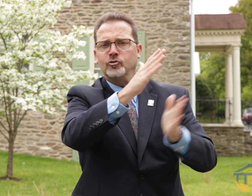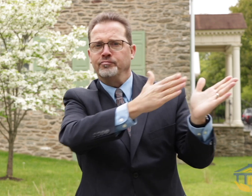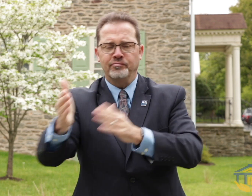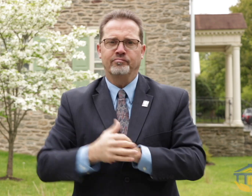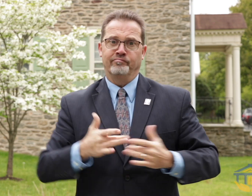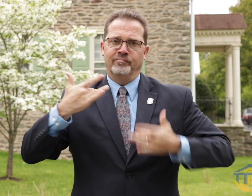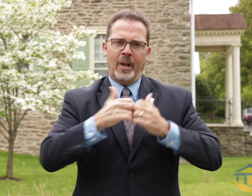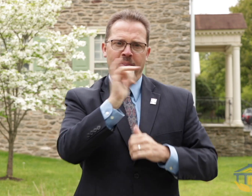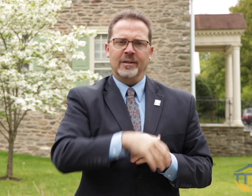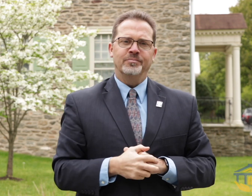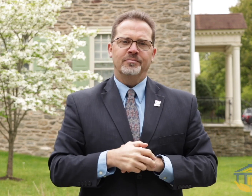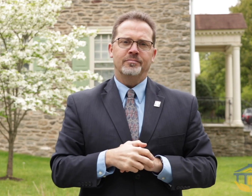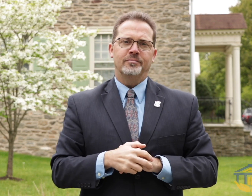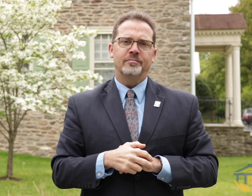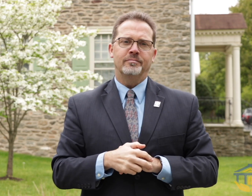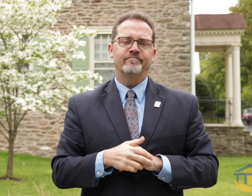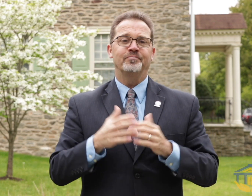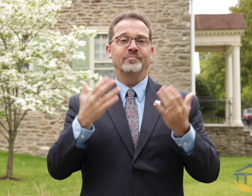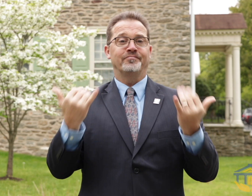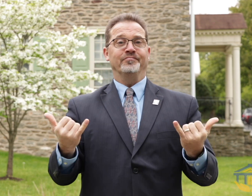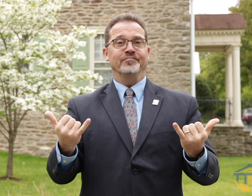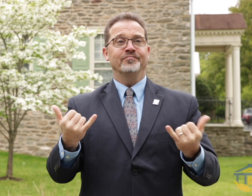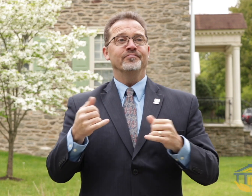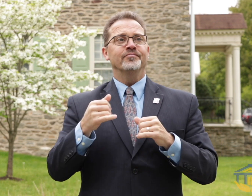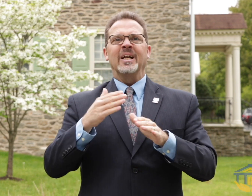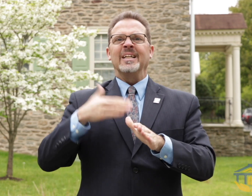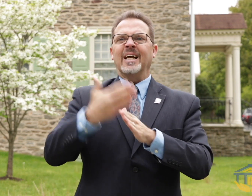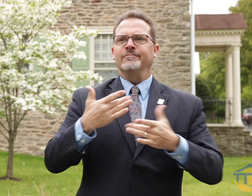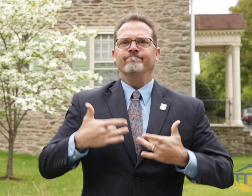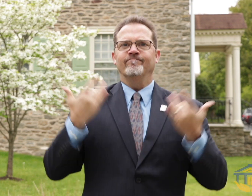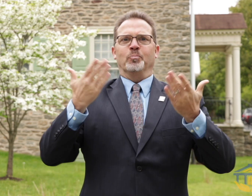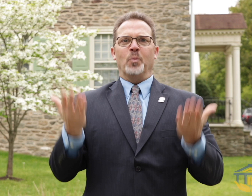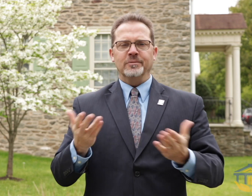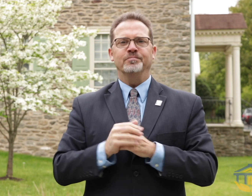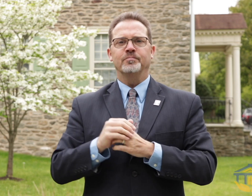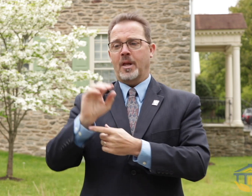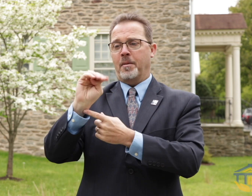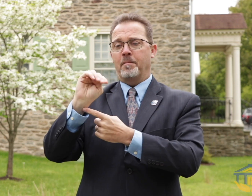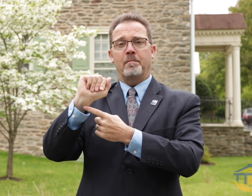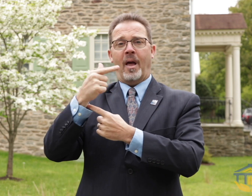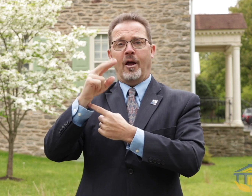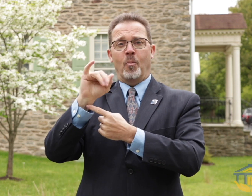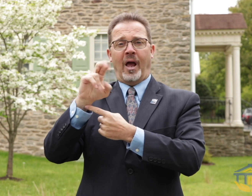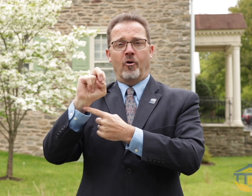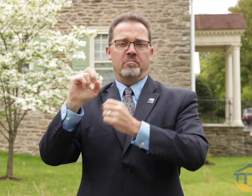college and career plans. I also wanted to let everyone know about the Maguire